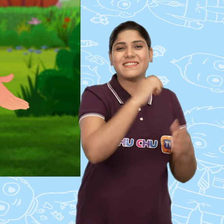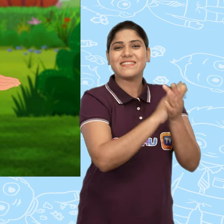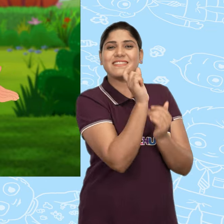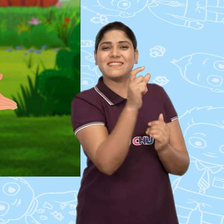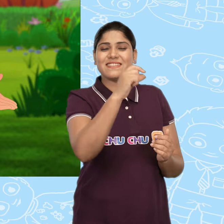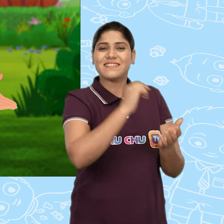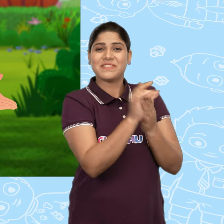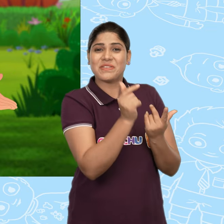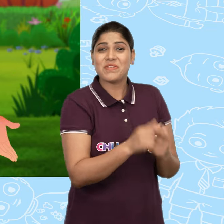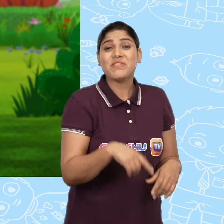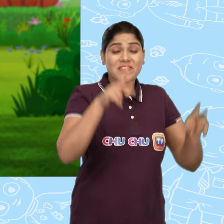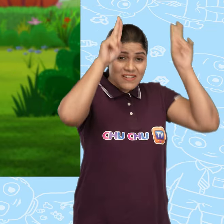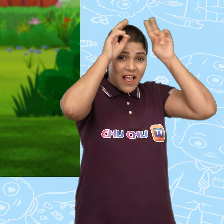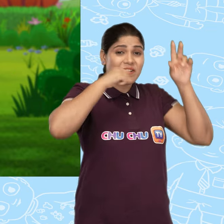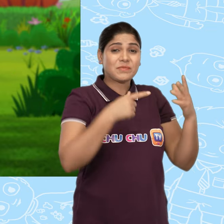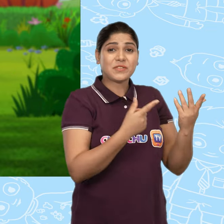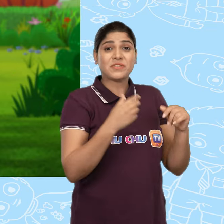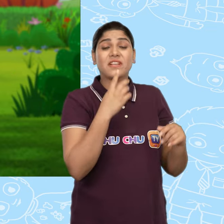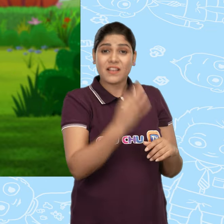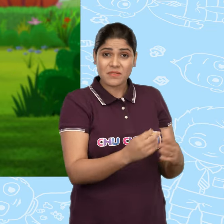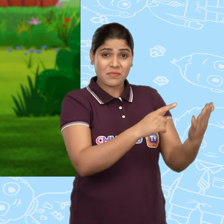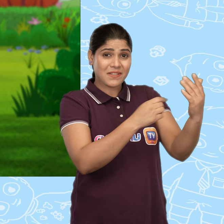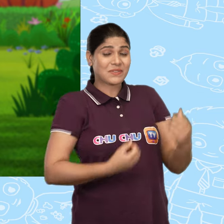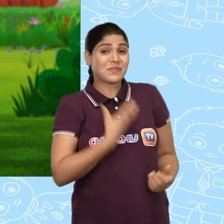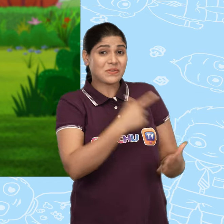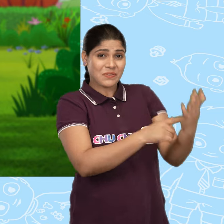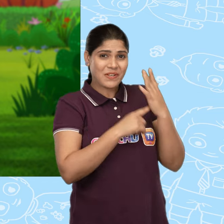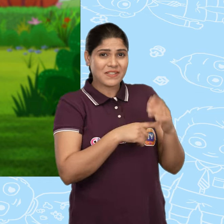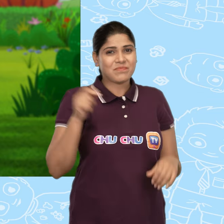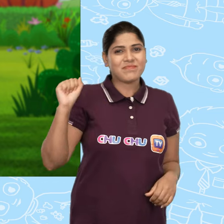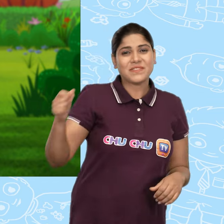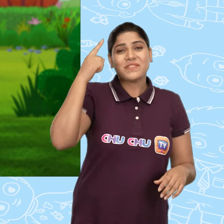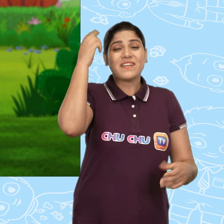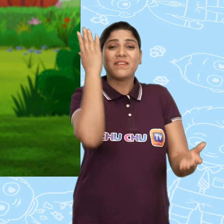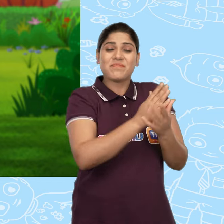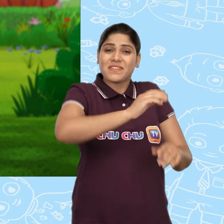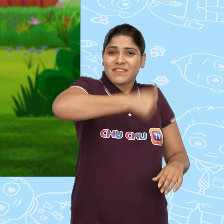Yes, ChuChu. The rabbit does look happy. You have won its trust.